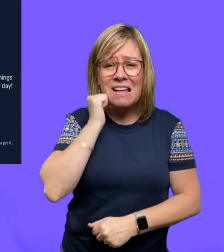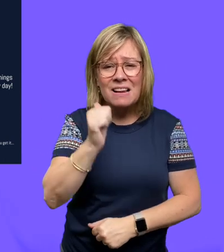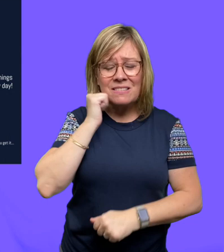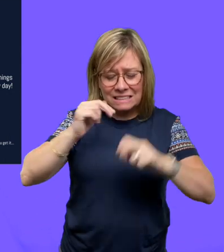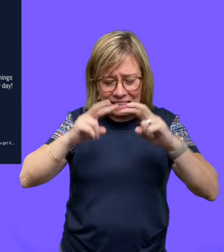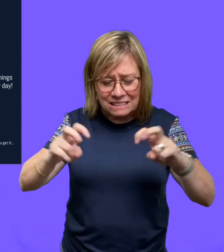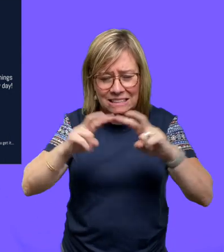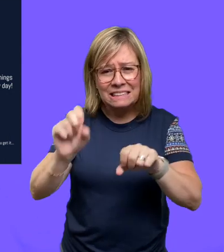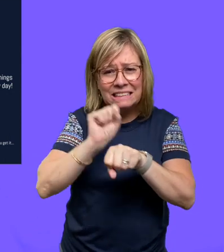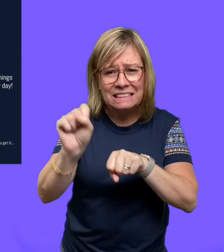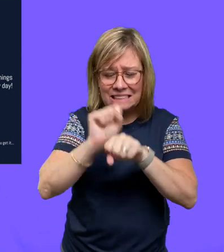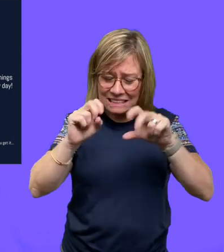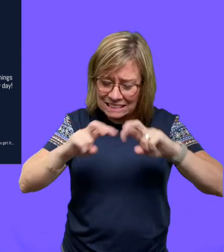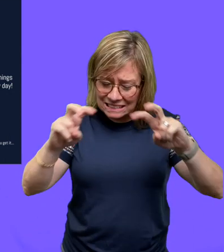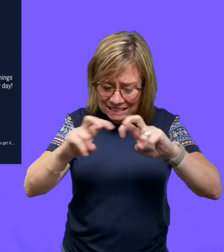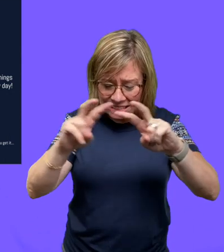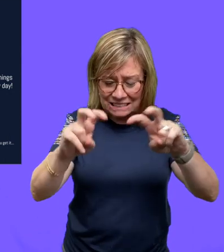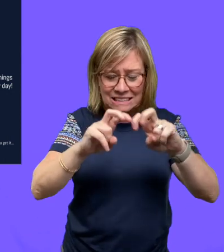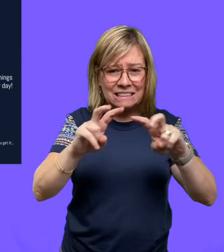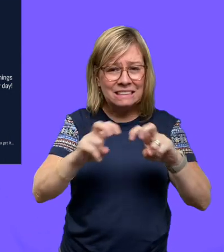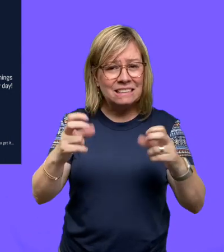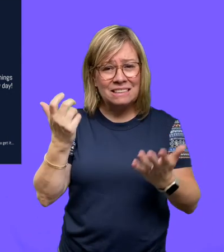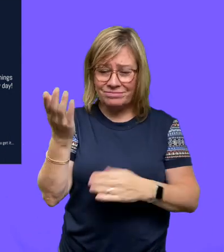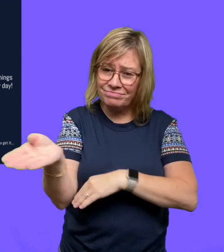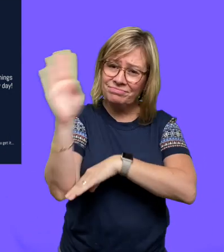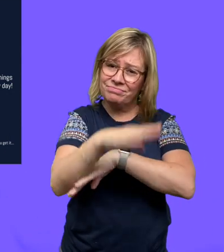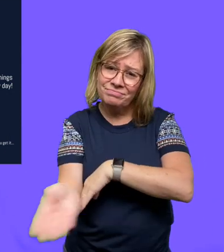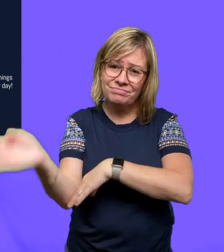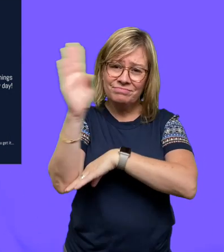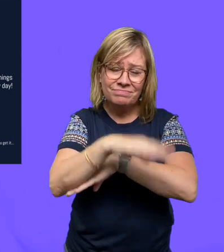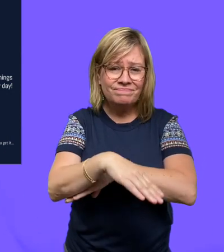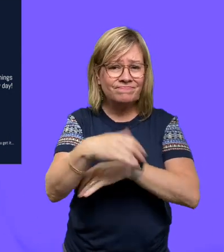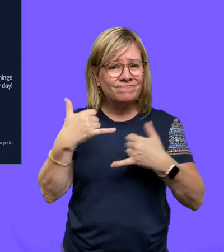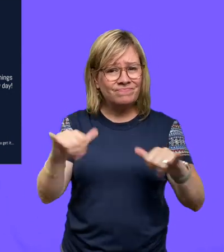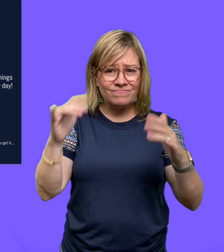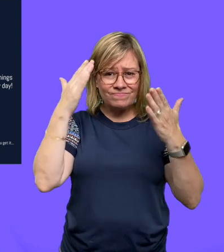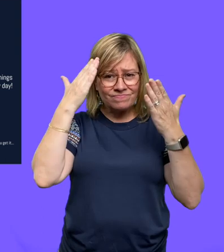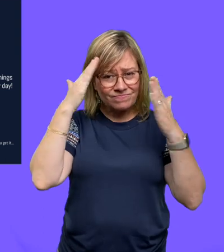studying every day and learning something new about it. So much is unknown.